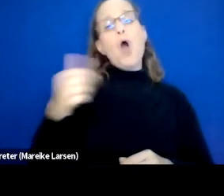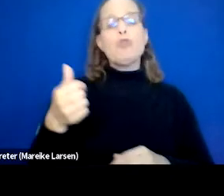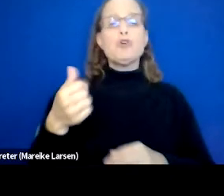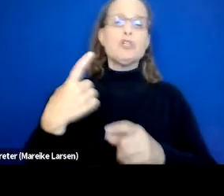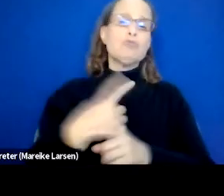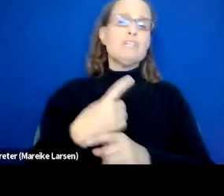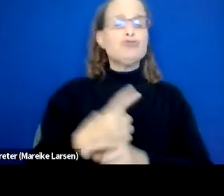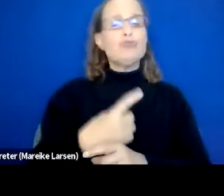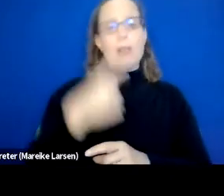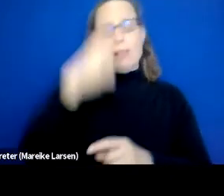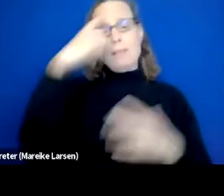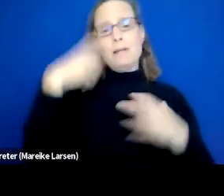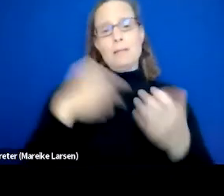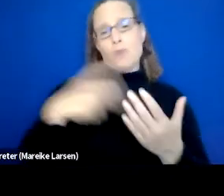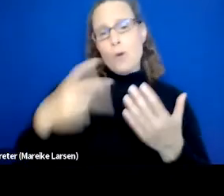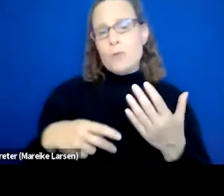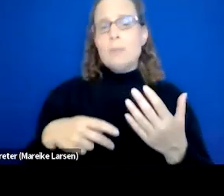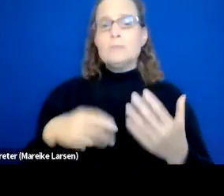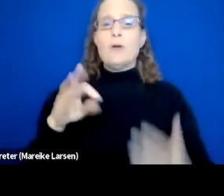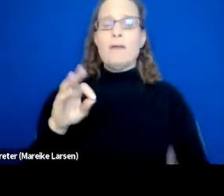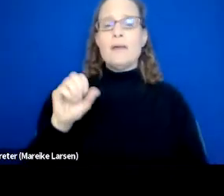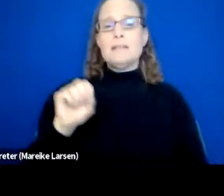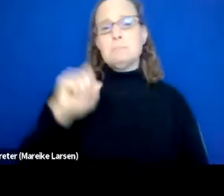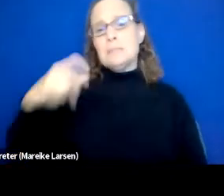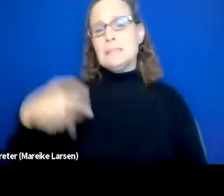mental health programs or FSP teams and our IMHT.